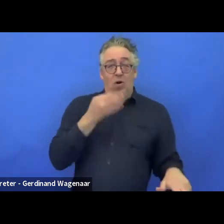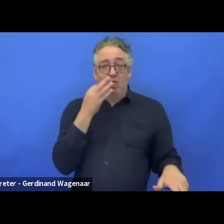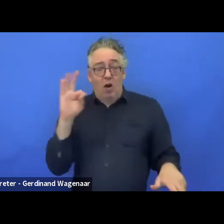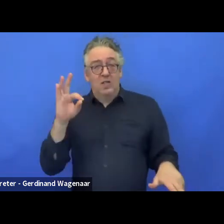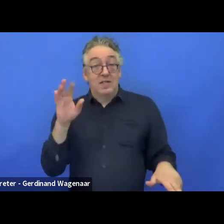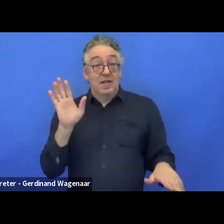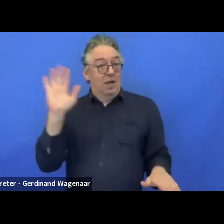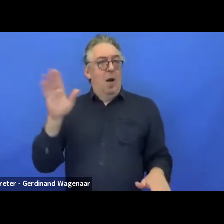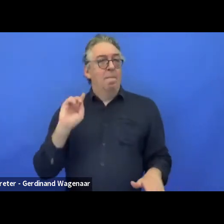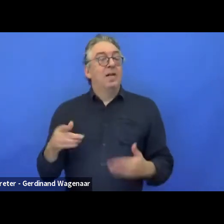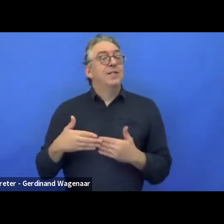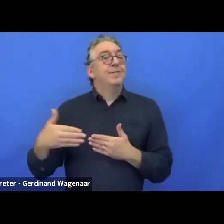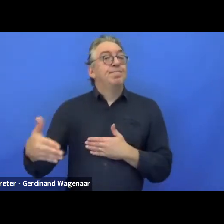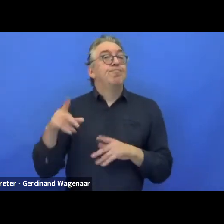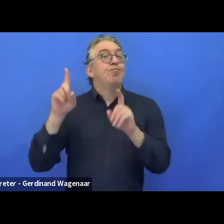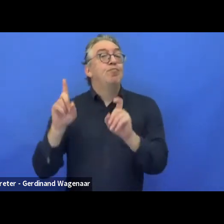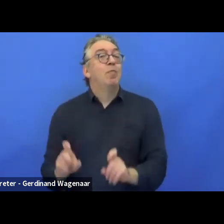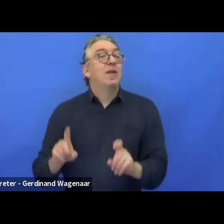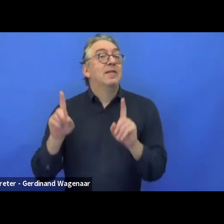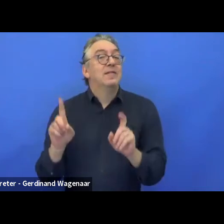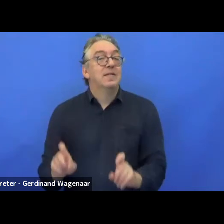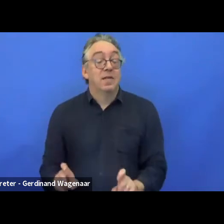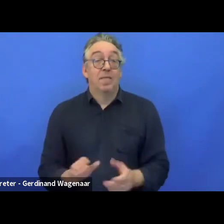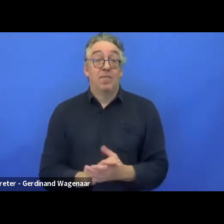Often you need to translate the instructions,